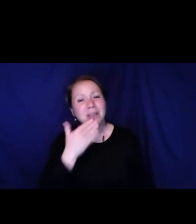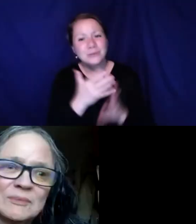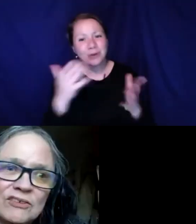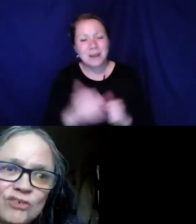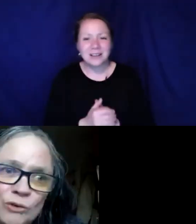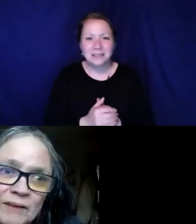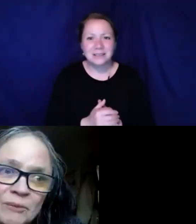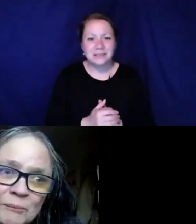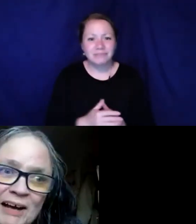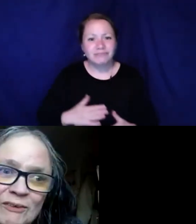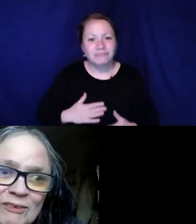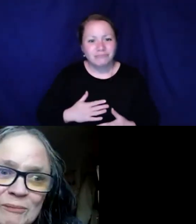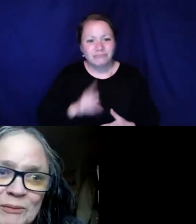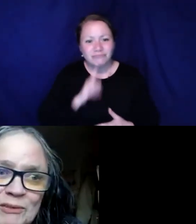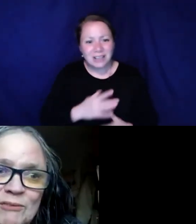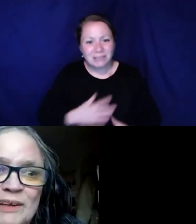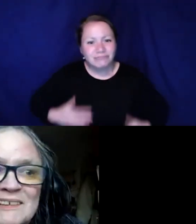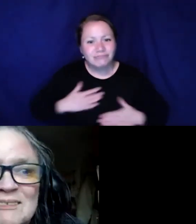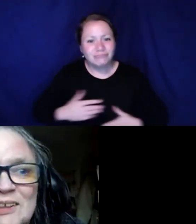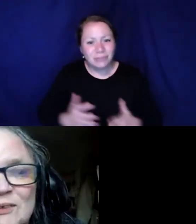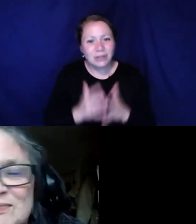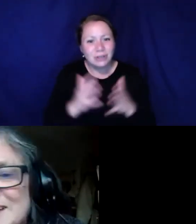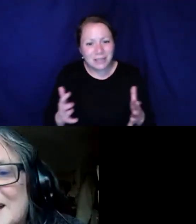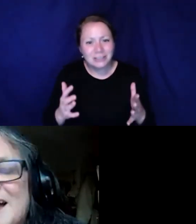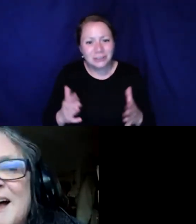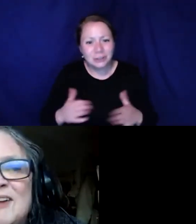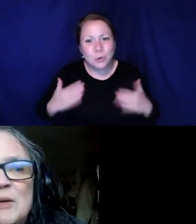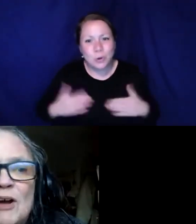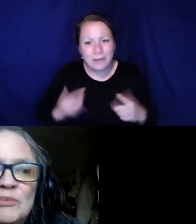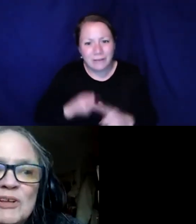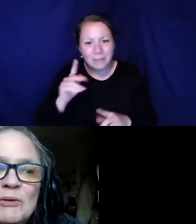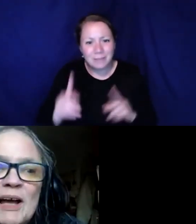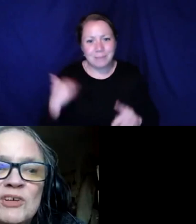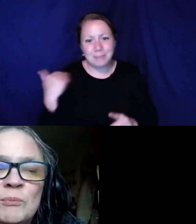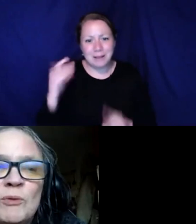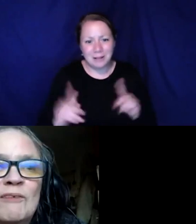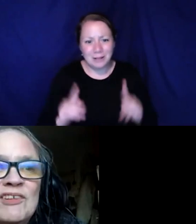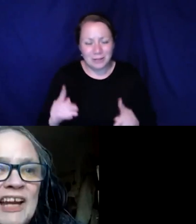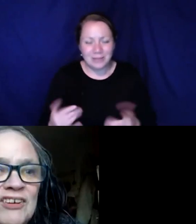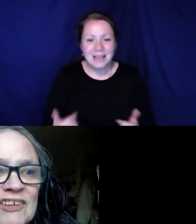you before we close. >> Deborah: Thank you so much, Sefakor. Well, I feel a